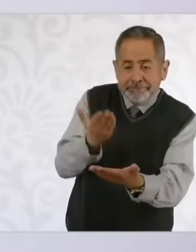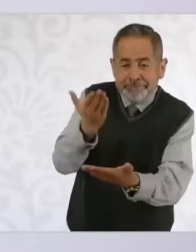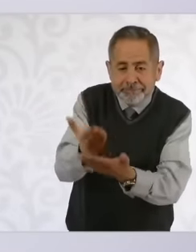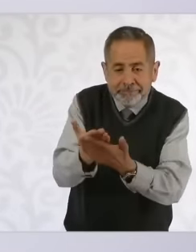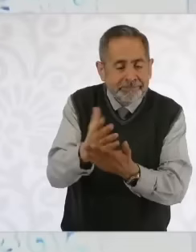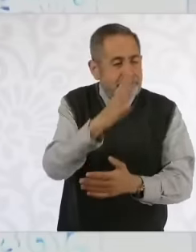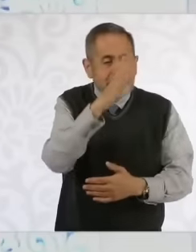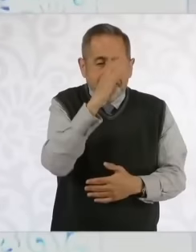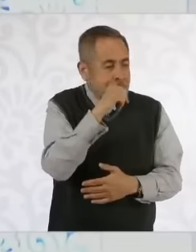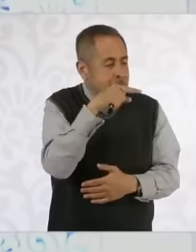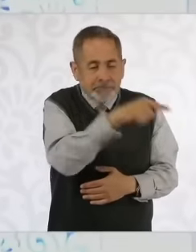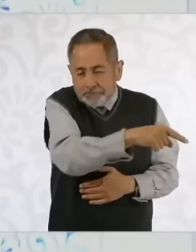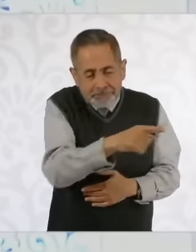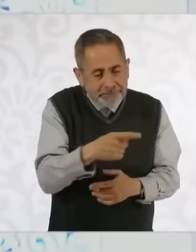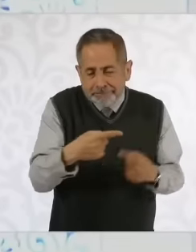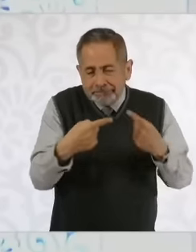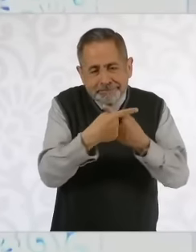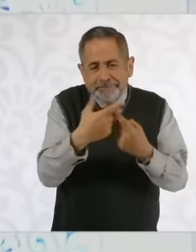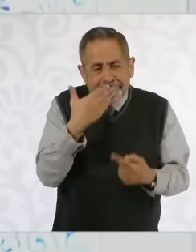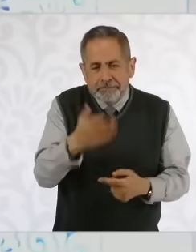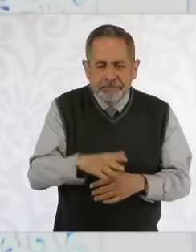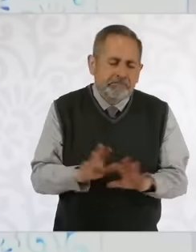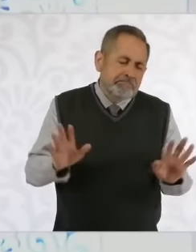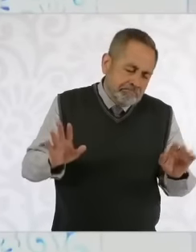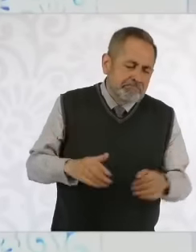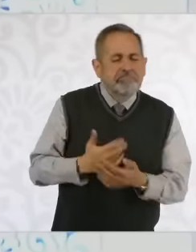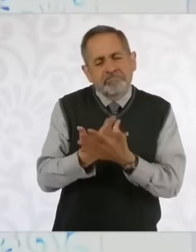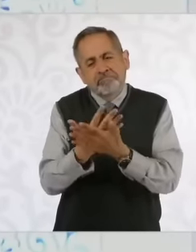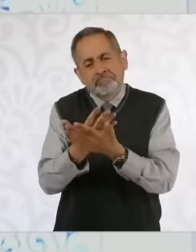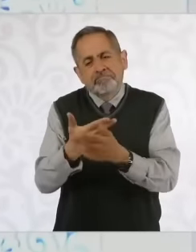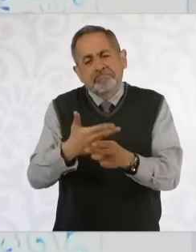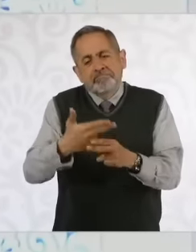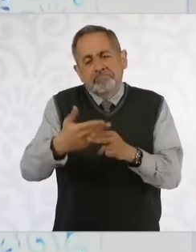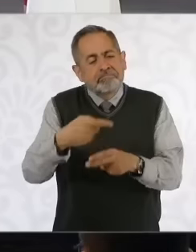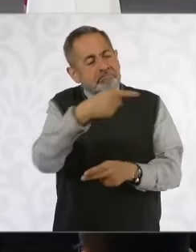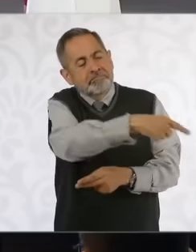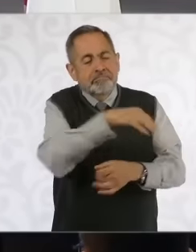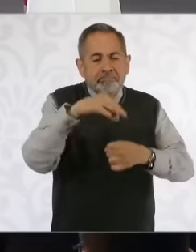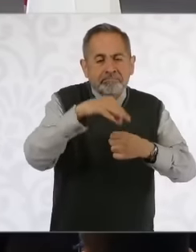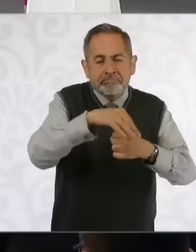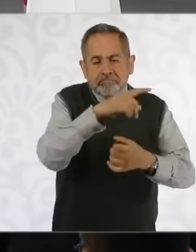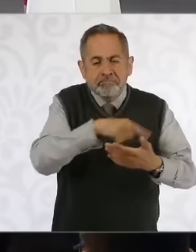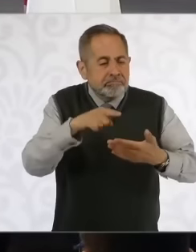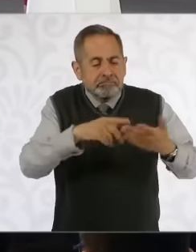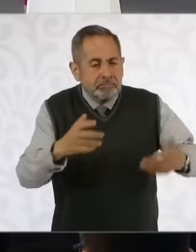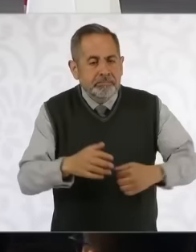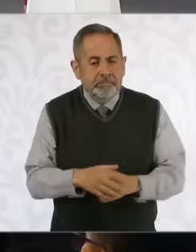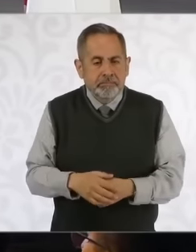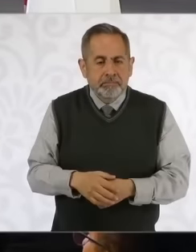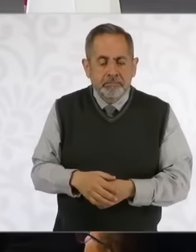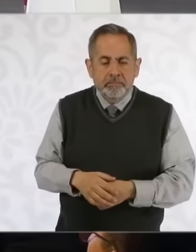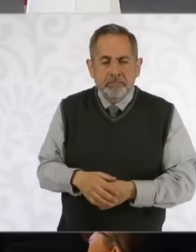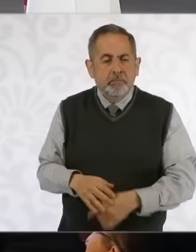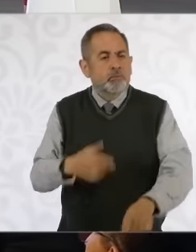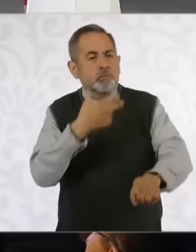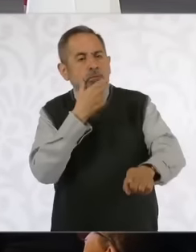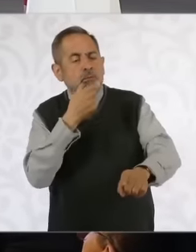Let's wait and see what the vote is and then this Good, also